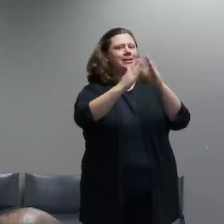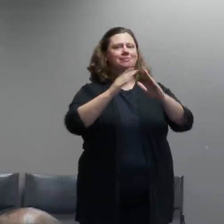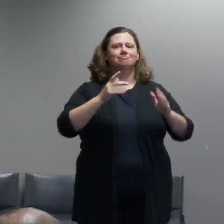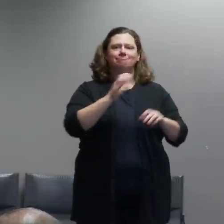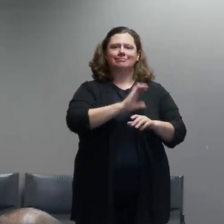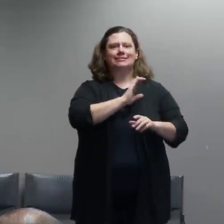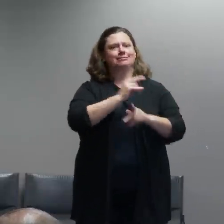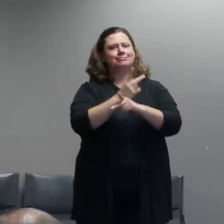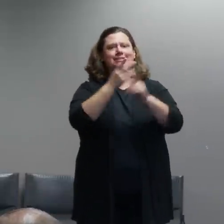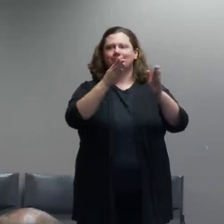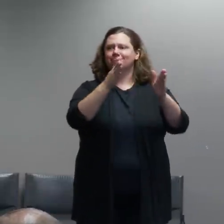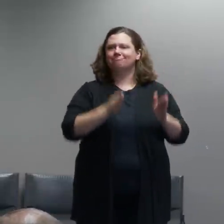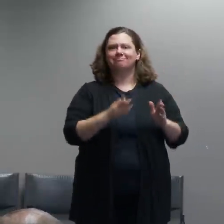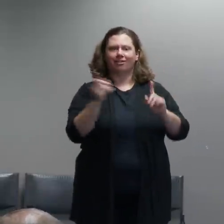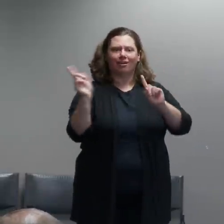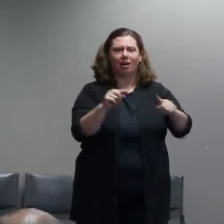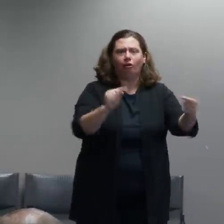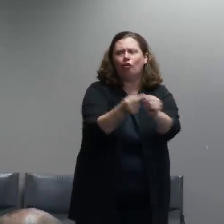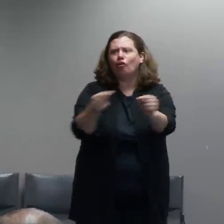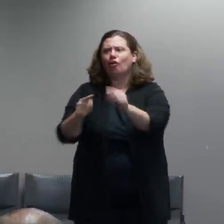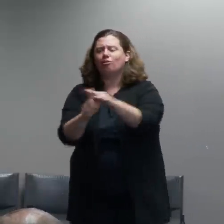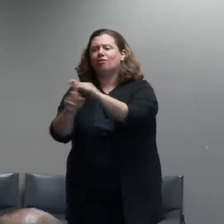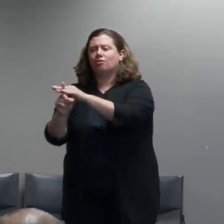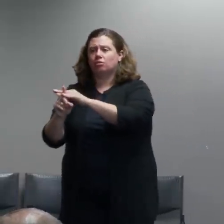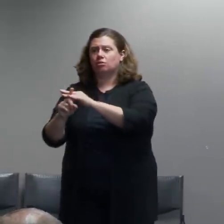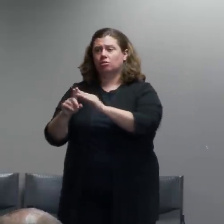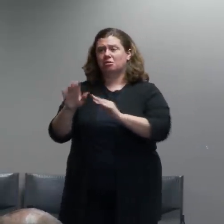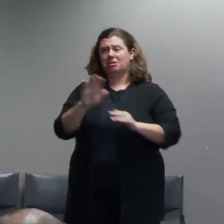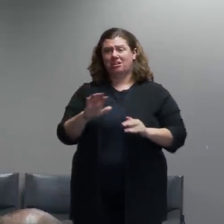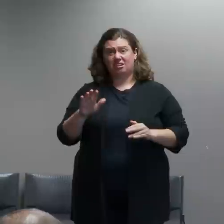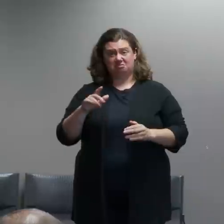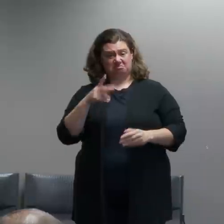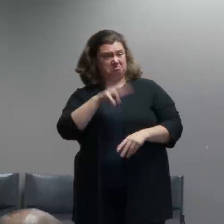We've seen an estimate of 23 million dollars in damage and lost business in